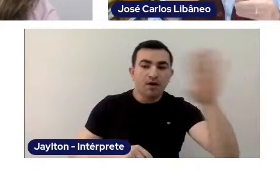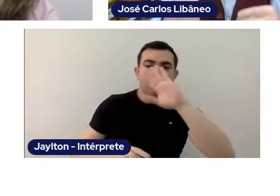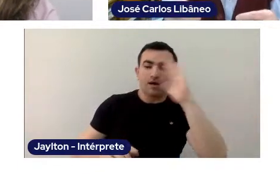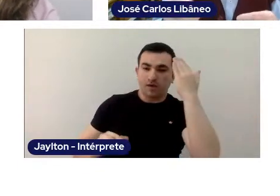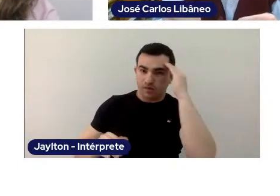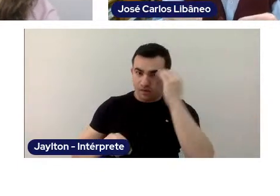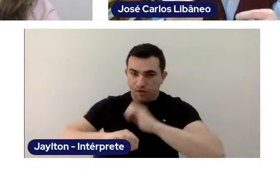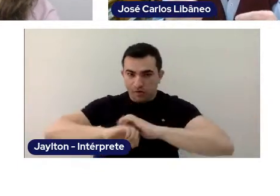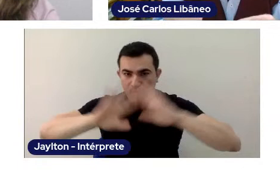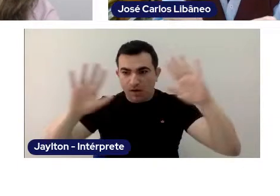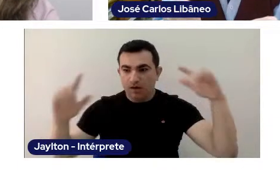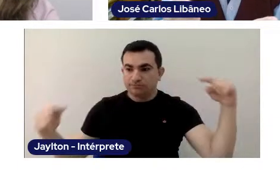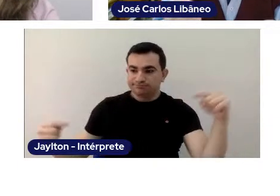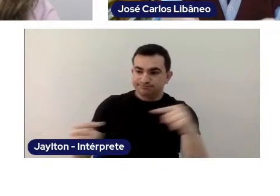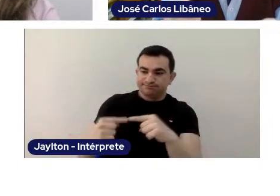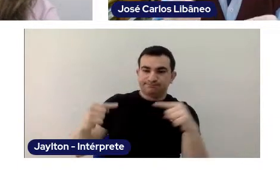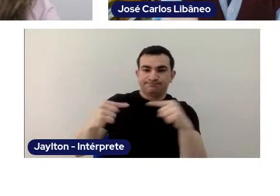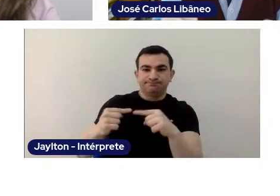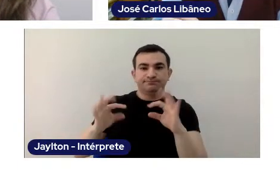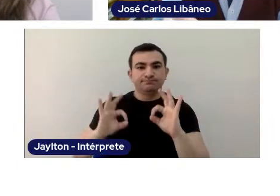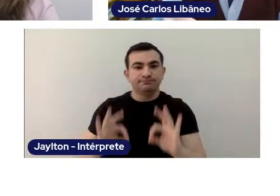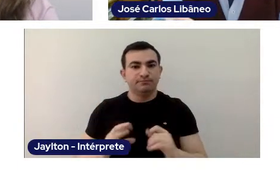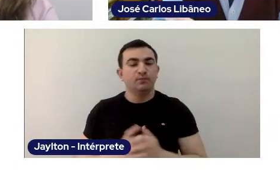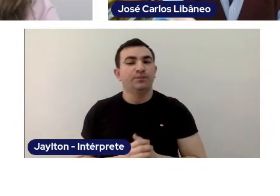Highlighting here the term "material", right?